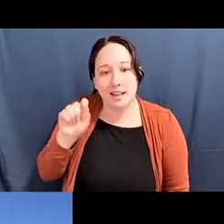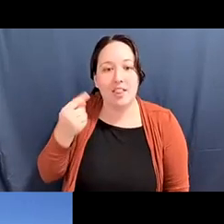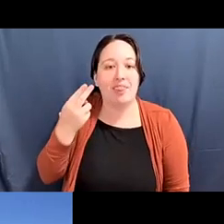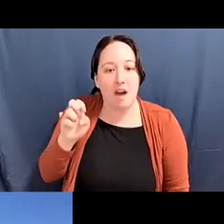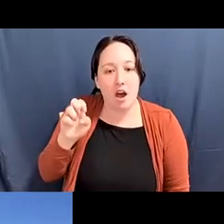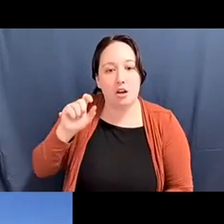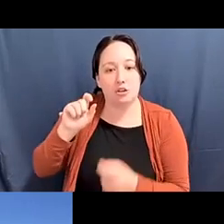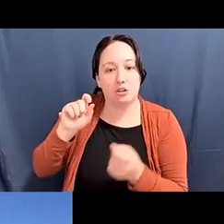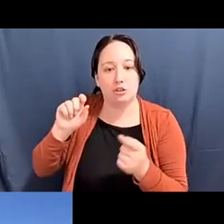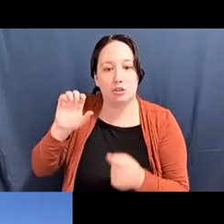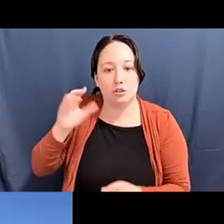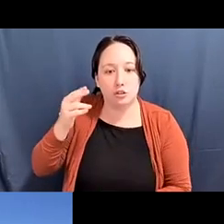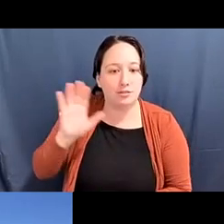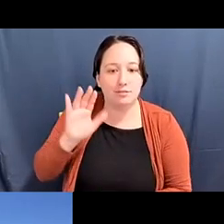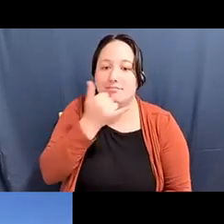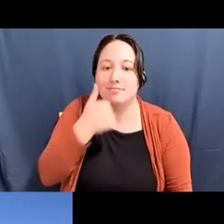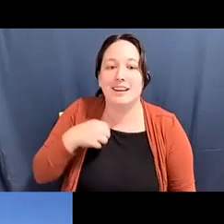Diane Fujino: Thank you Alex and Katherine Lee.